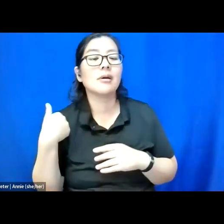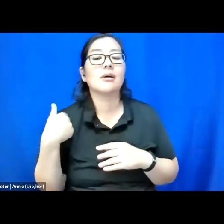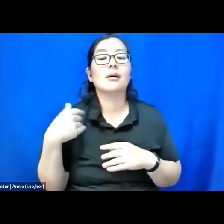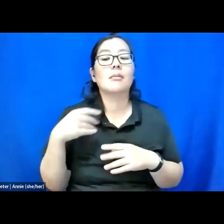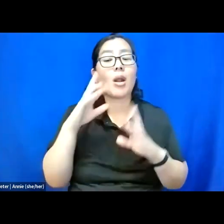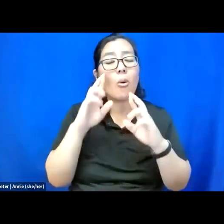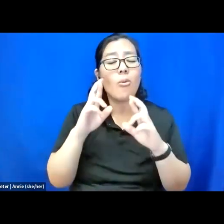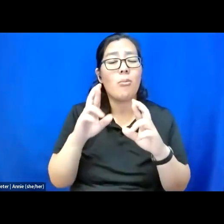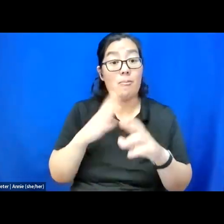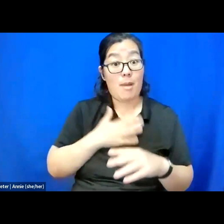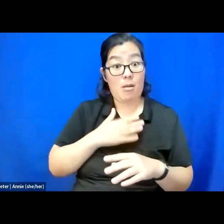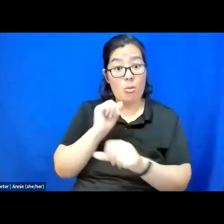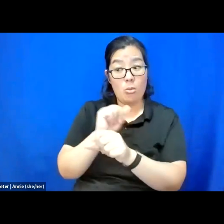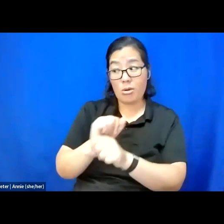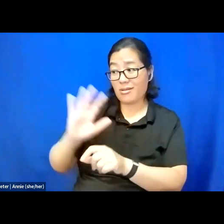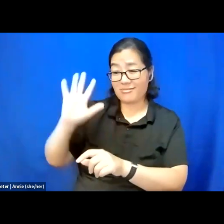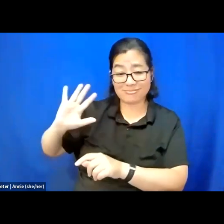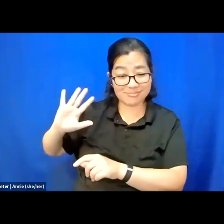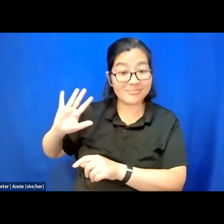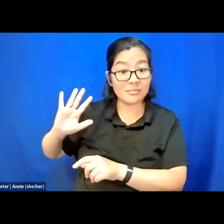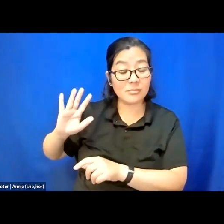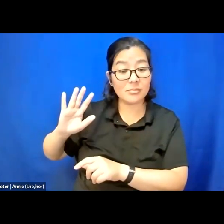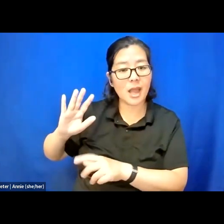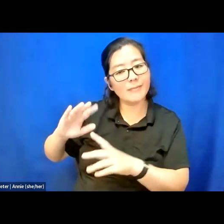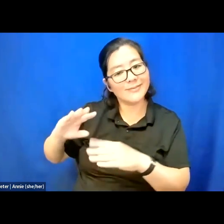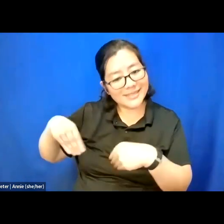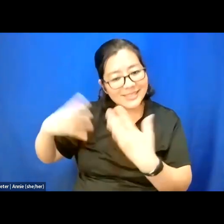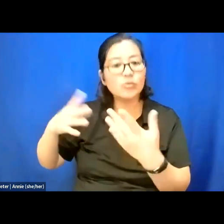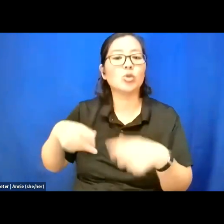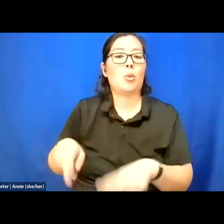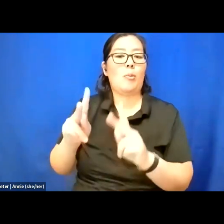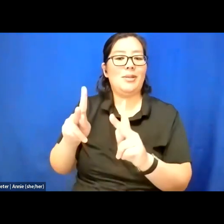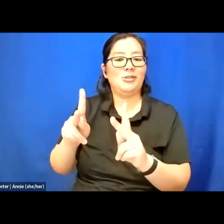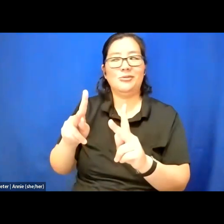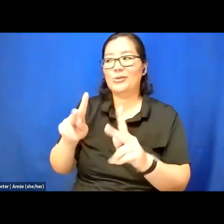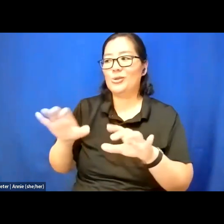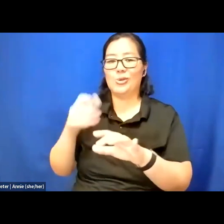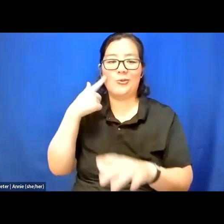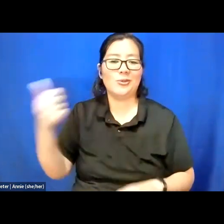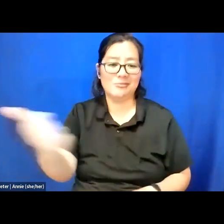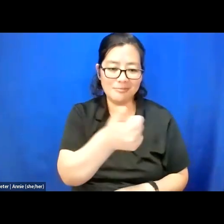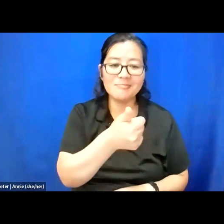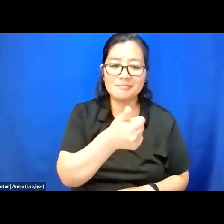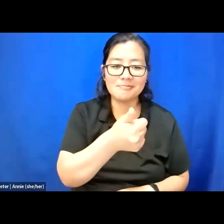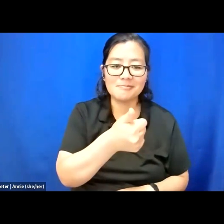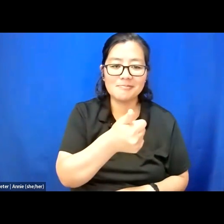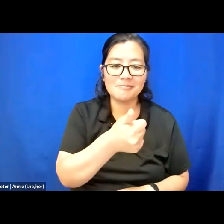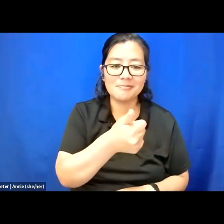that I've done, you have the permission to do that for yourself, that you make space